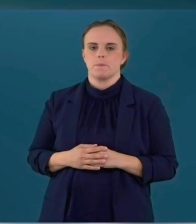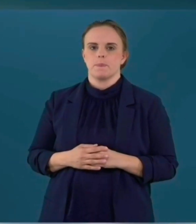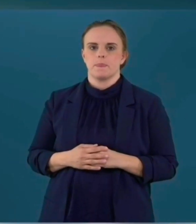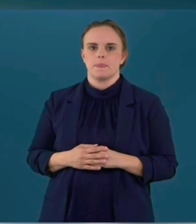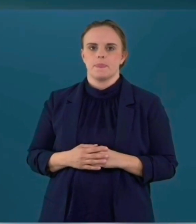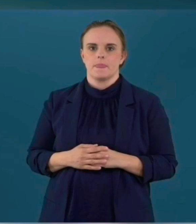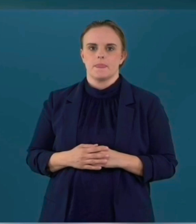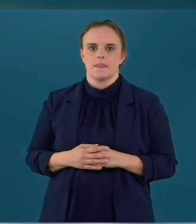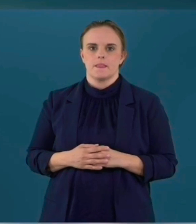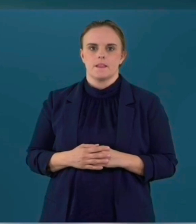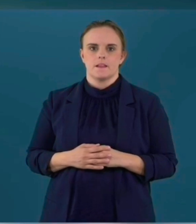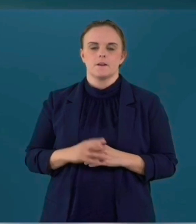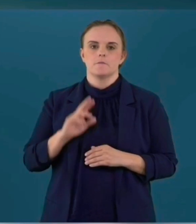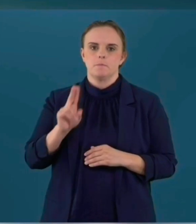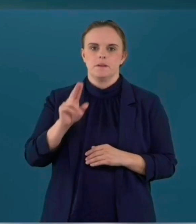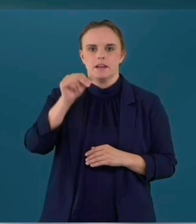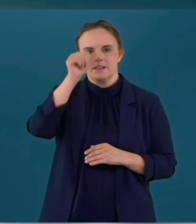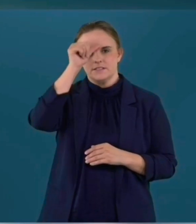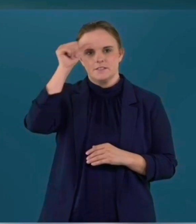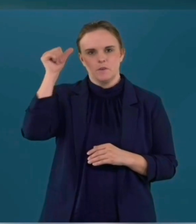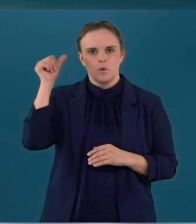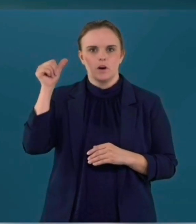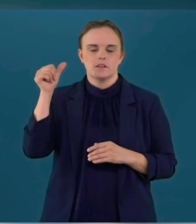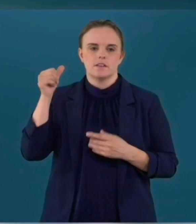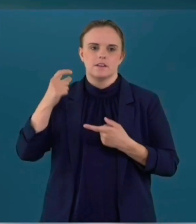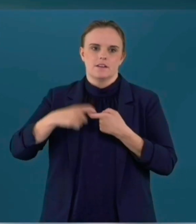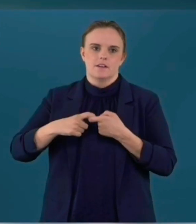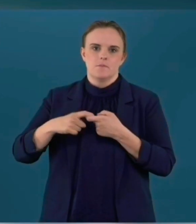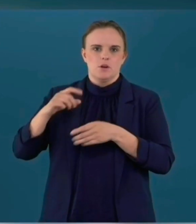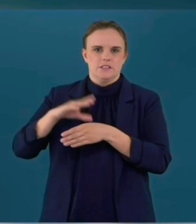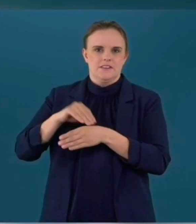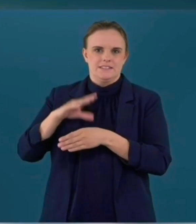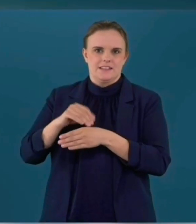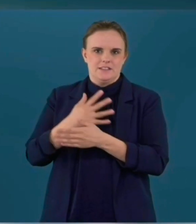careful in the Swedish language which what words we use when there is a legal